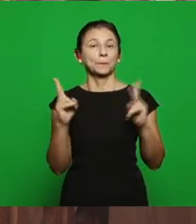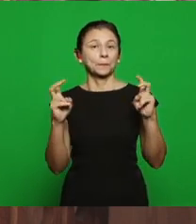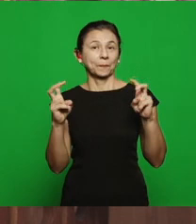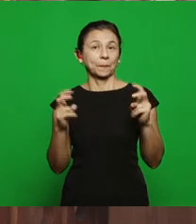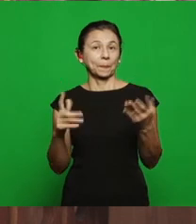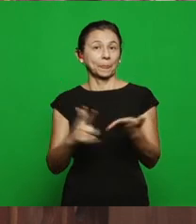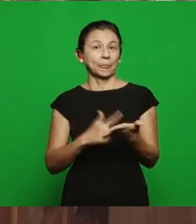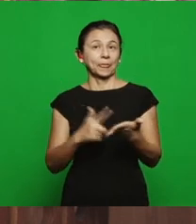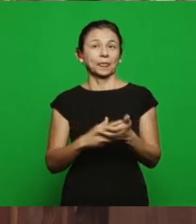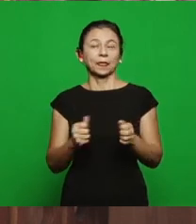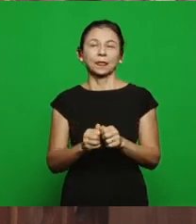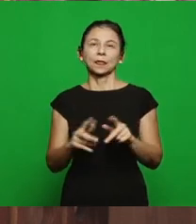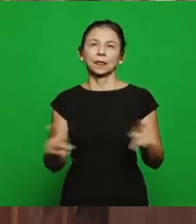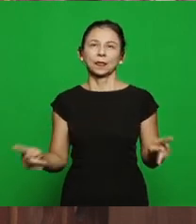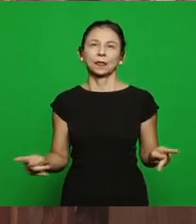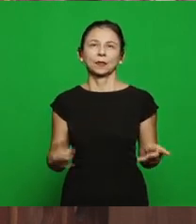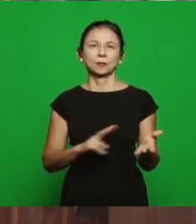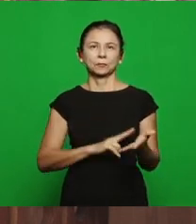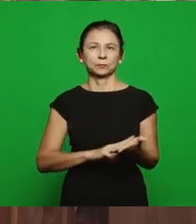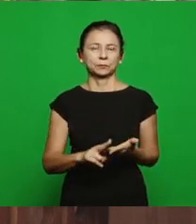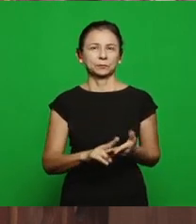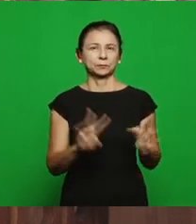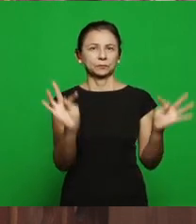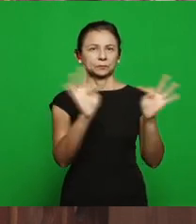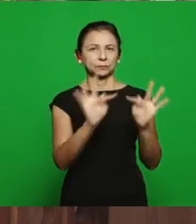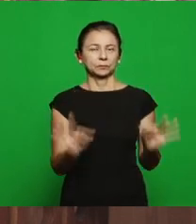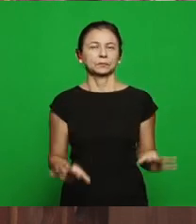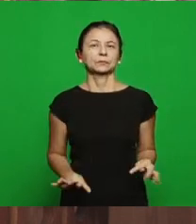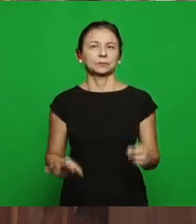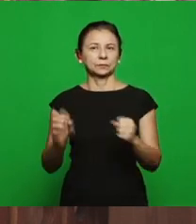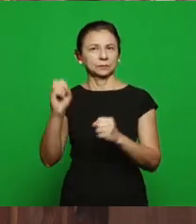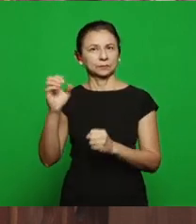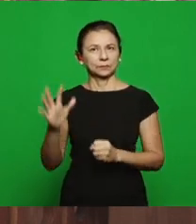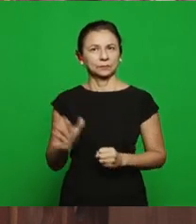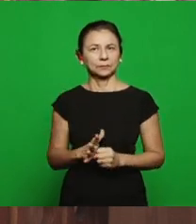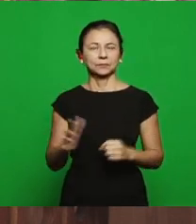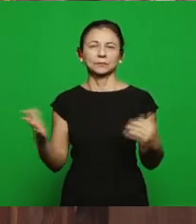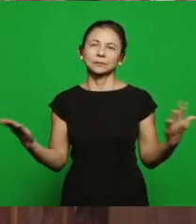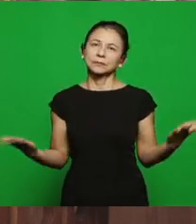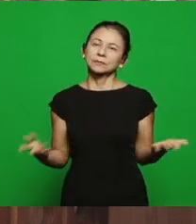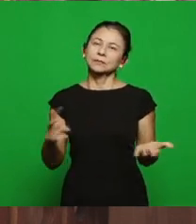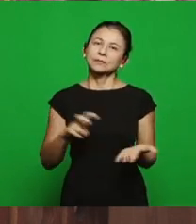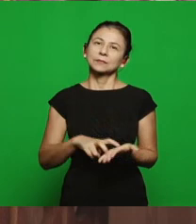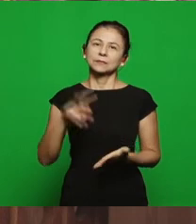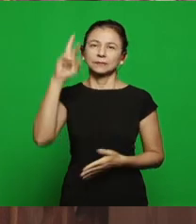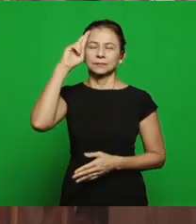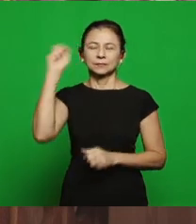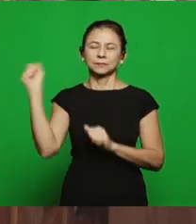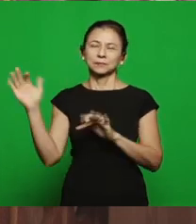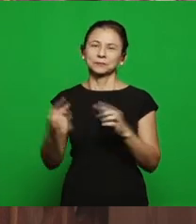Revelation, the letter to Thyatira, letter to Sardis and this morning, the Lord has a great blessing for each of us and